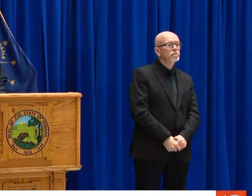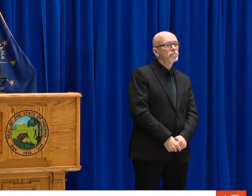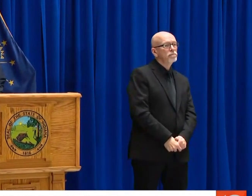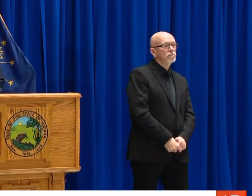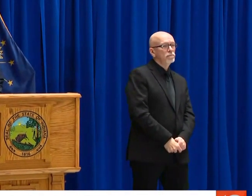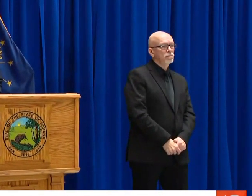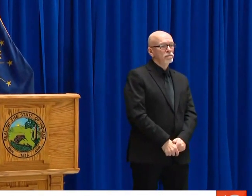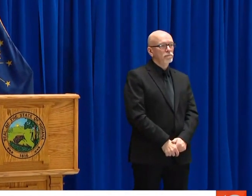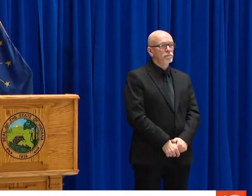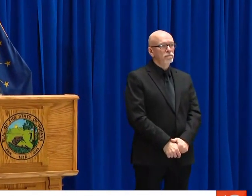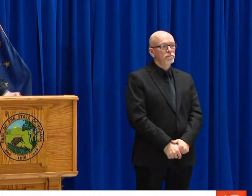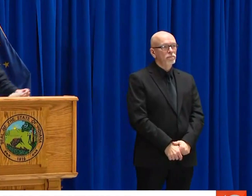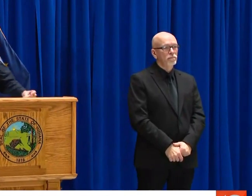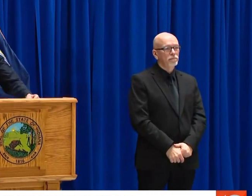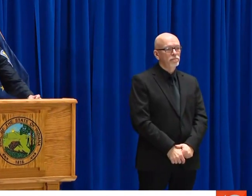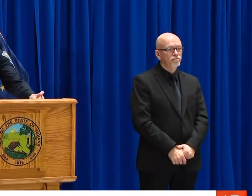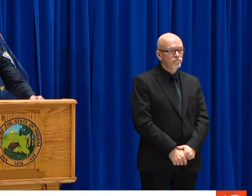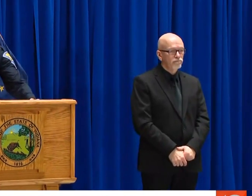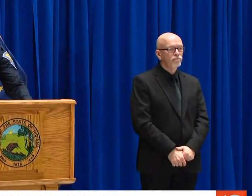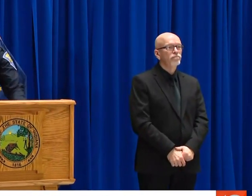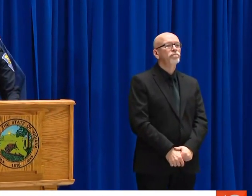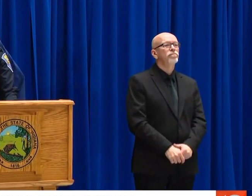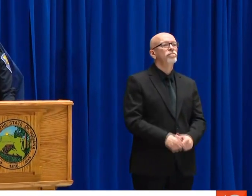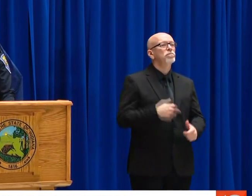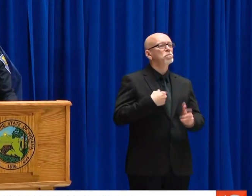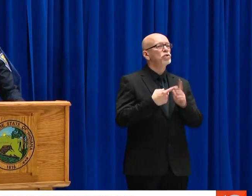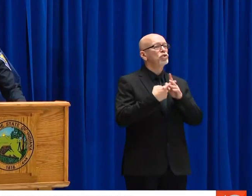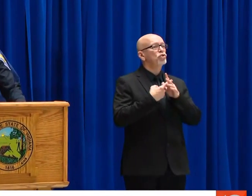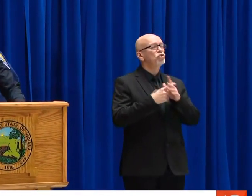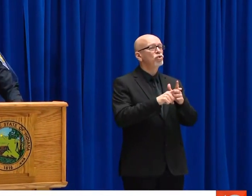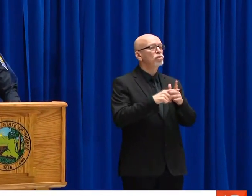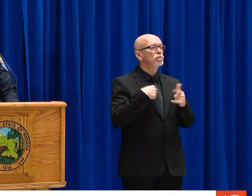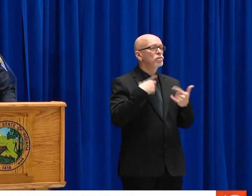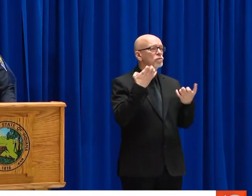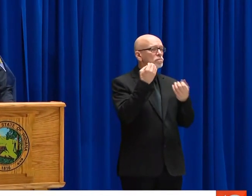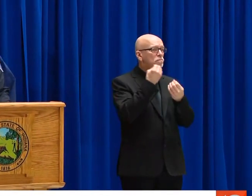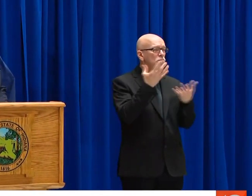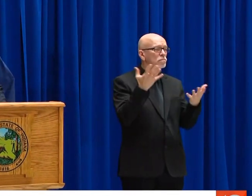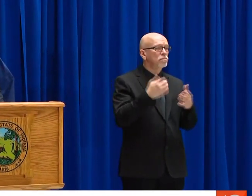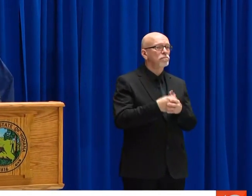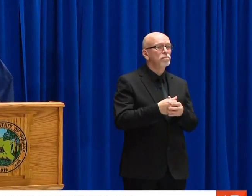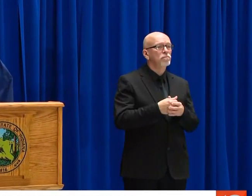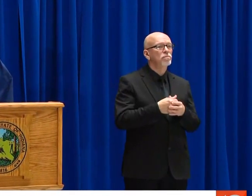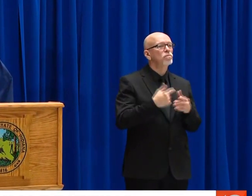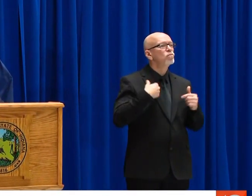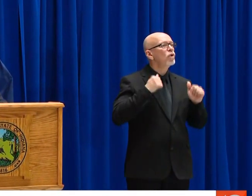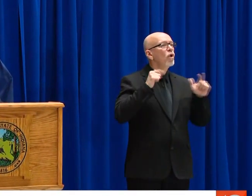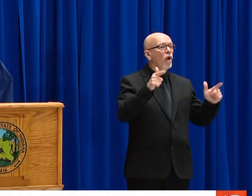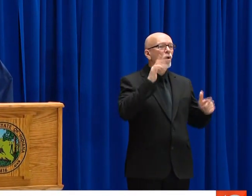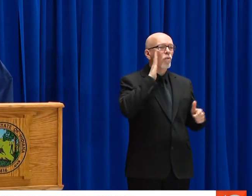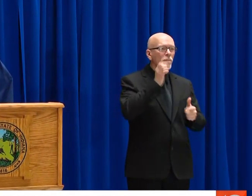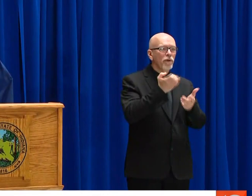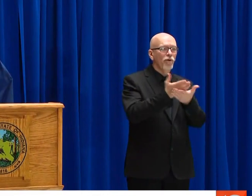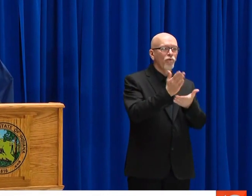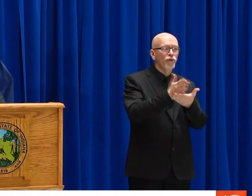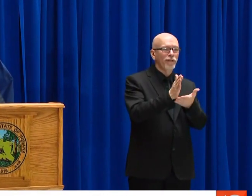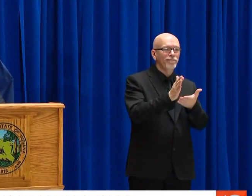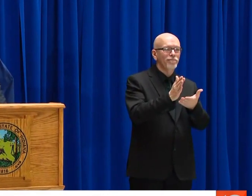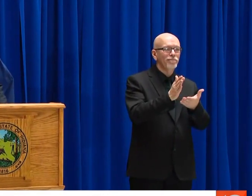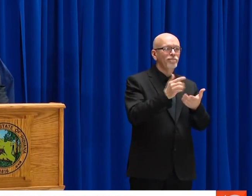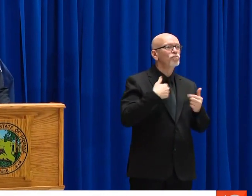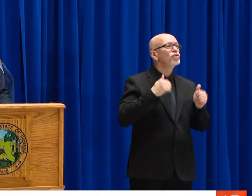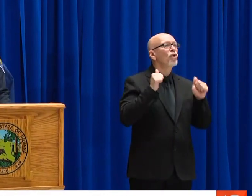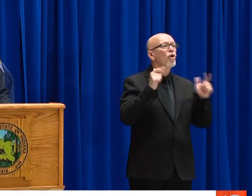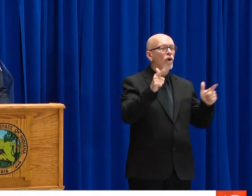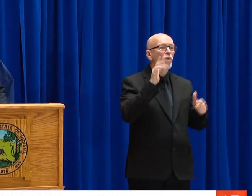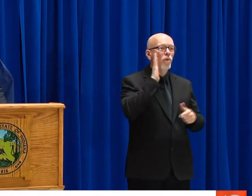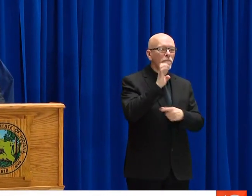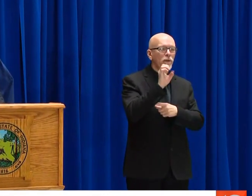AND OURS AS WELL.